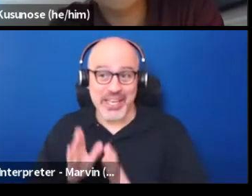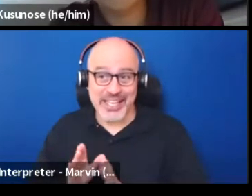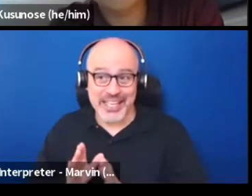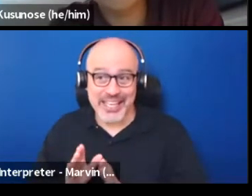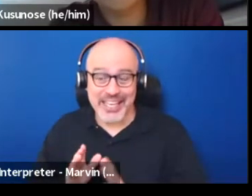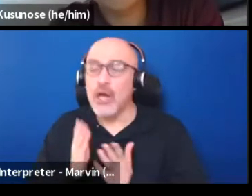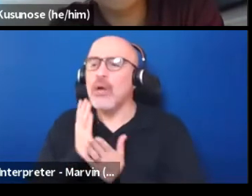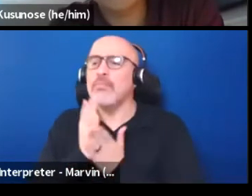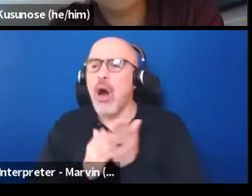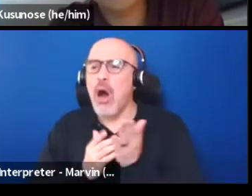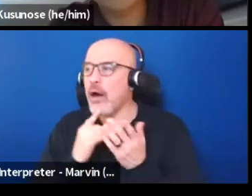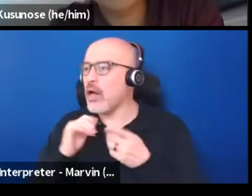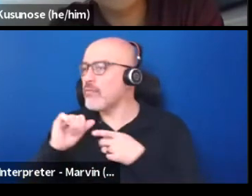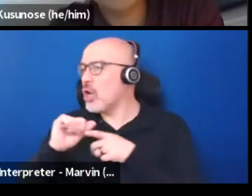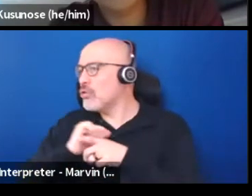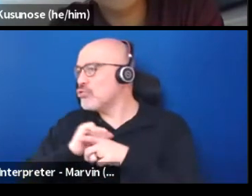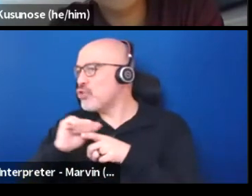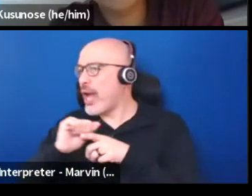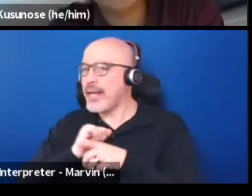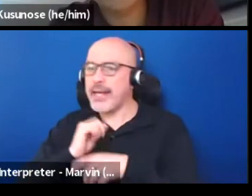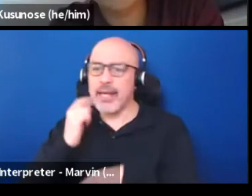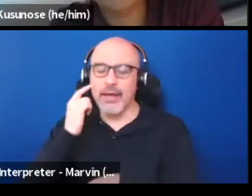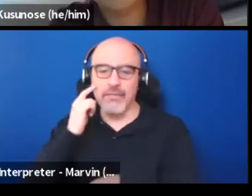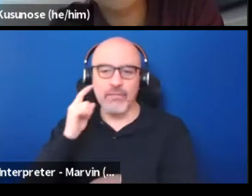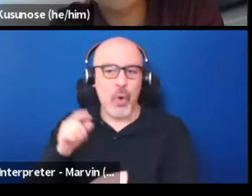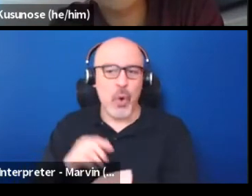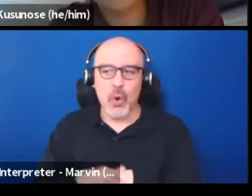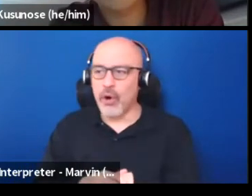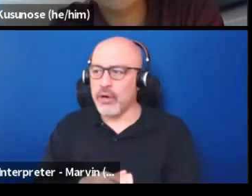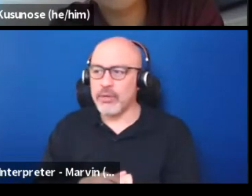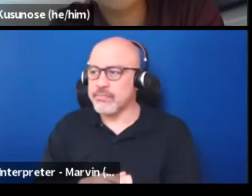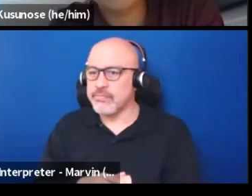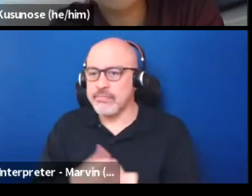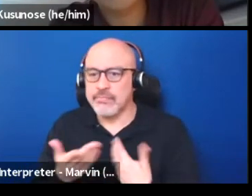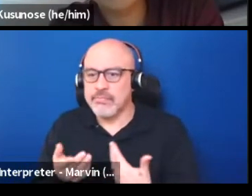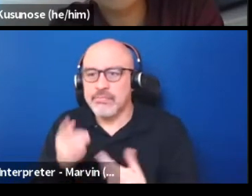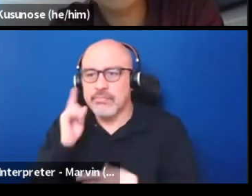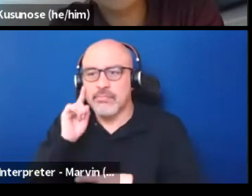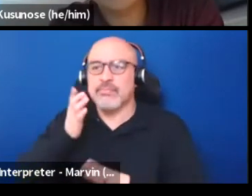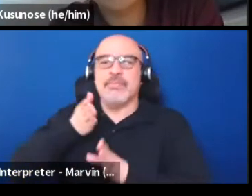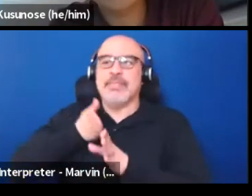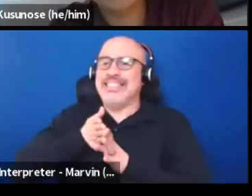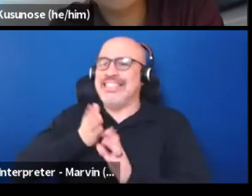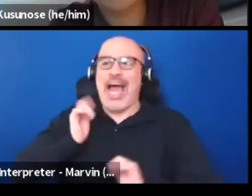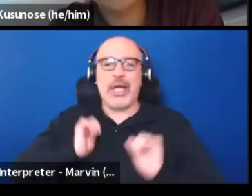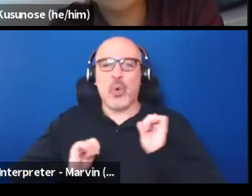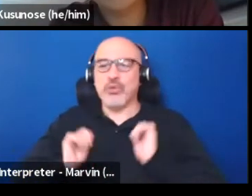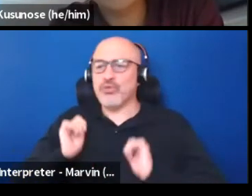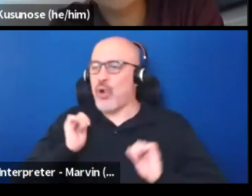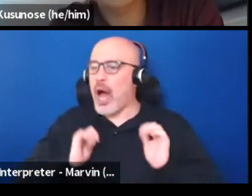in terms of either psychodrama in processing how we speak with each other in the world.